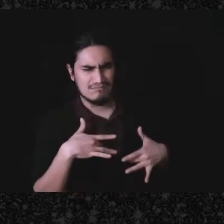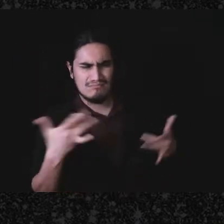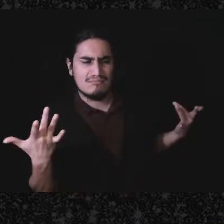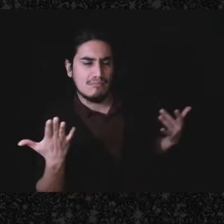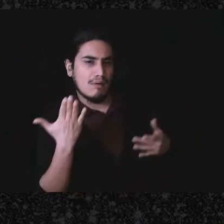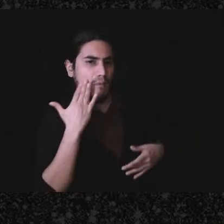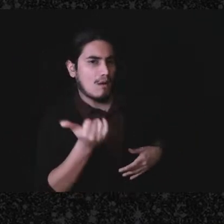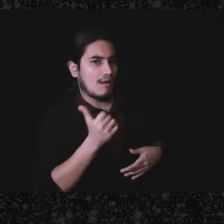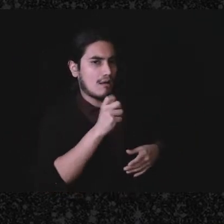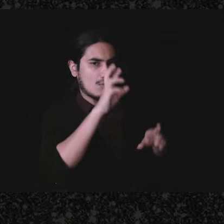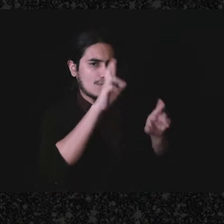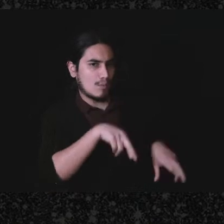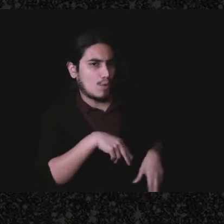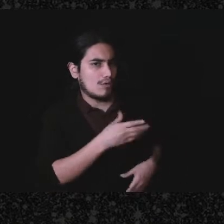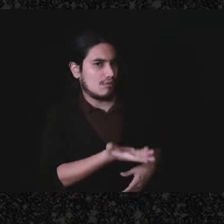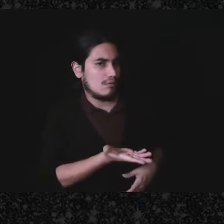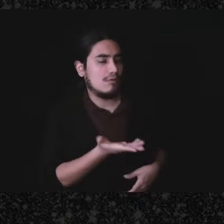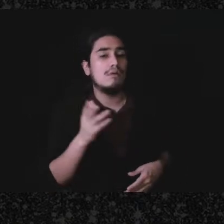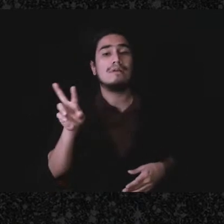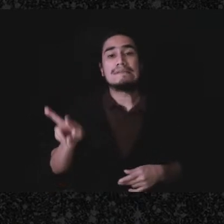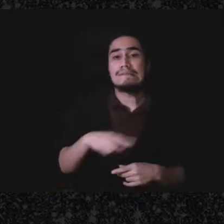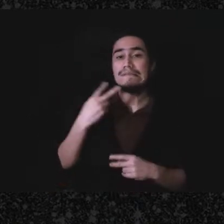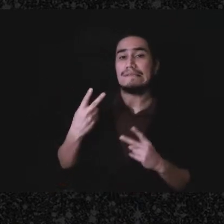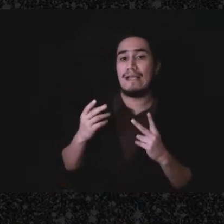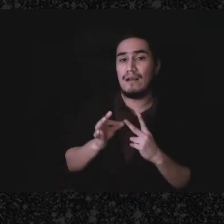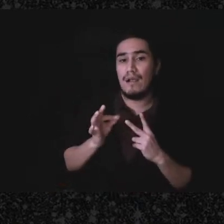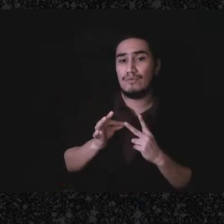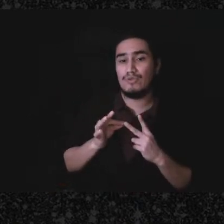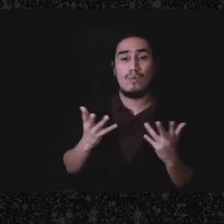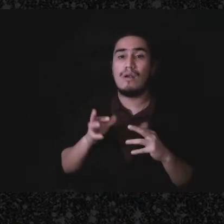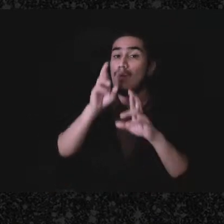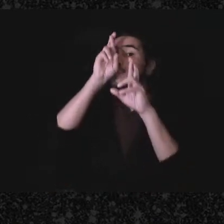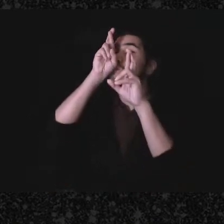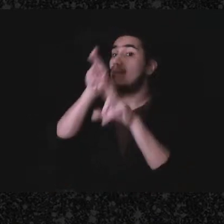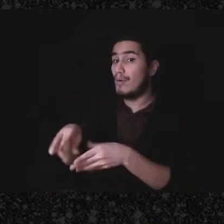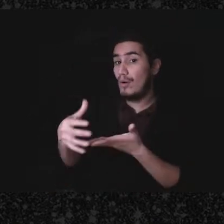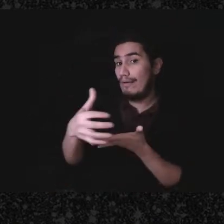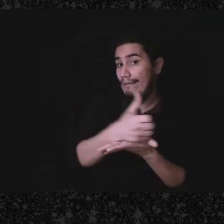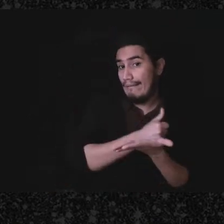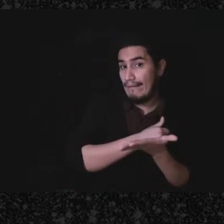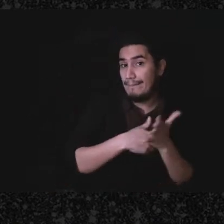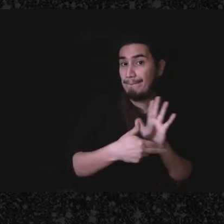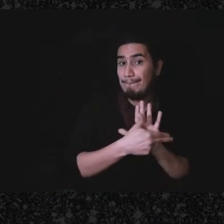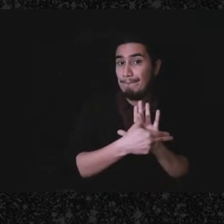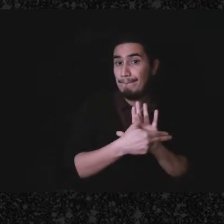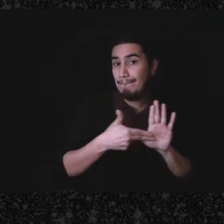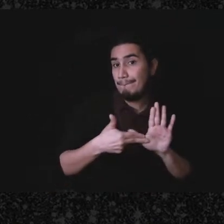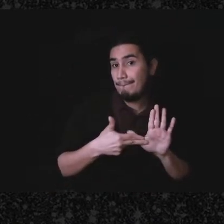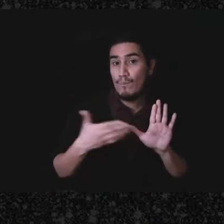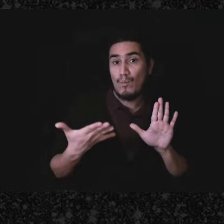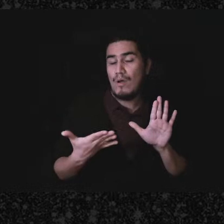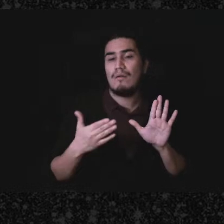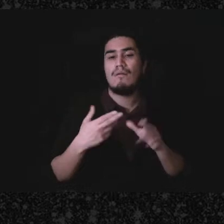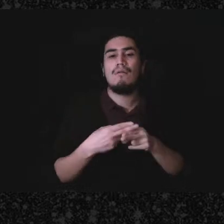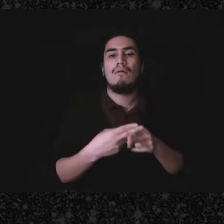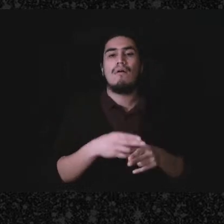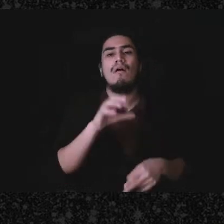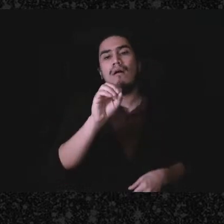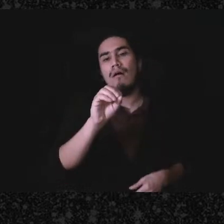And the second option is to report the income as what's called “other income,” it's currently on